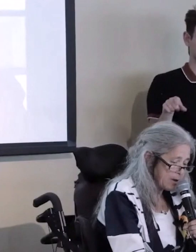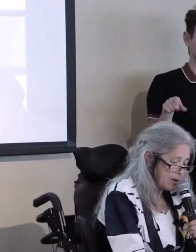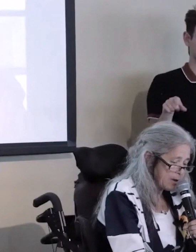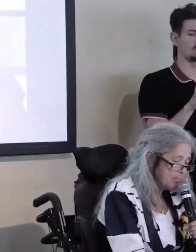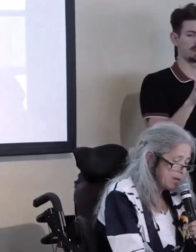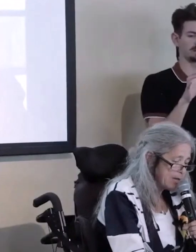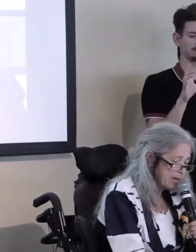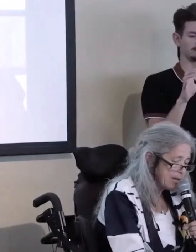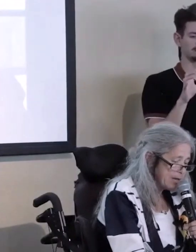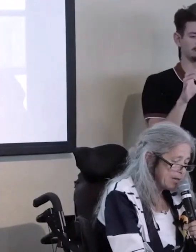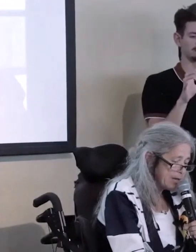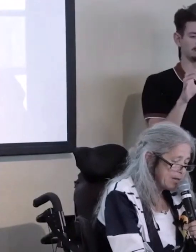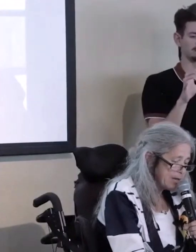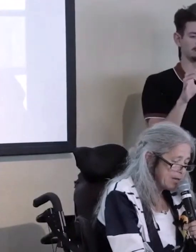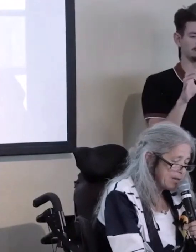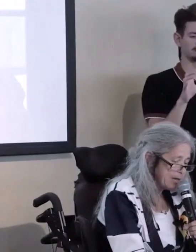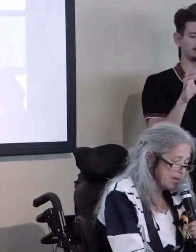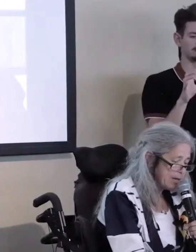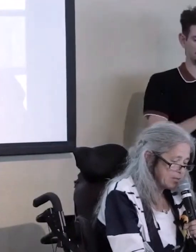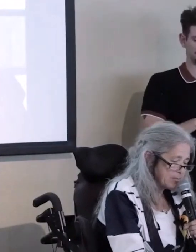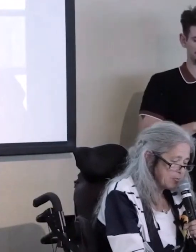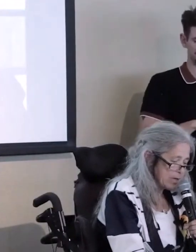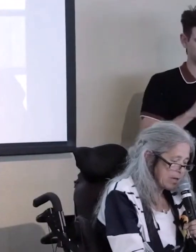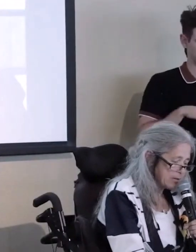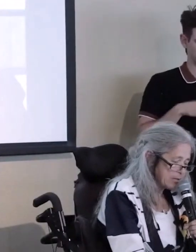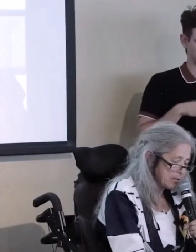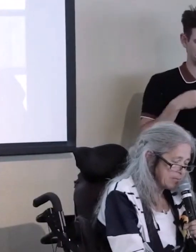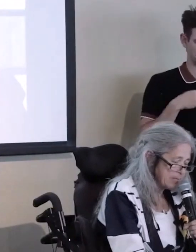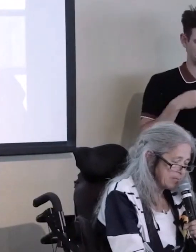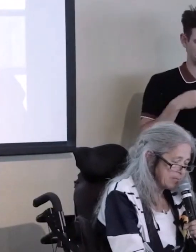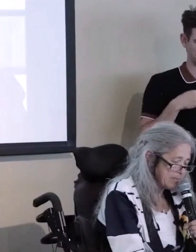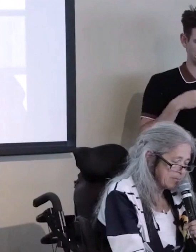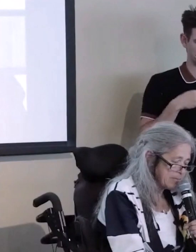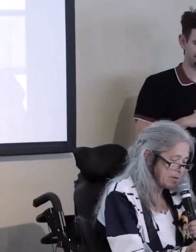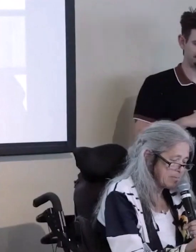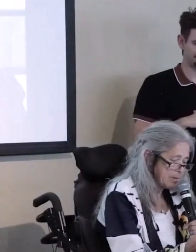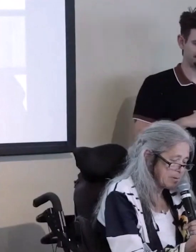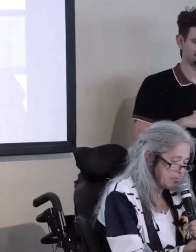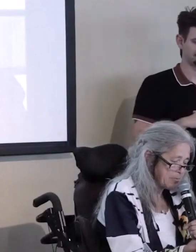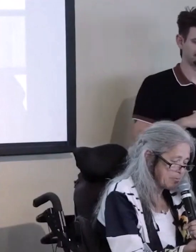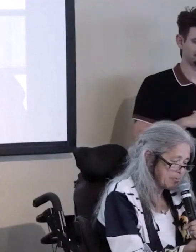But a couple of things I wanted to point out. Speaking of her ability to be prescient,